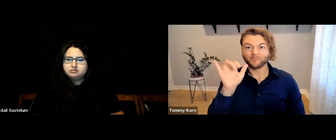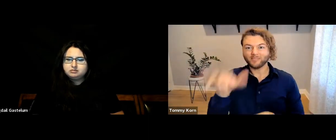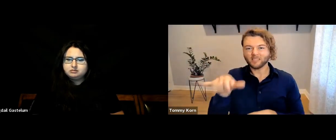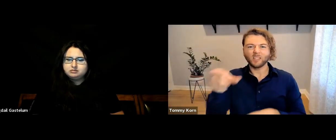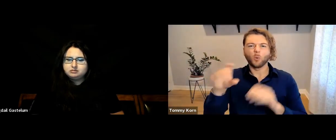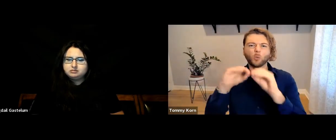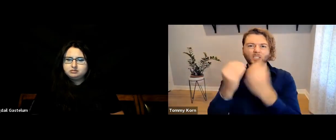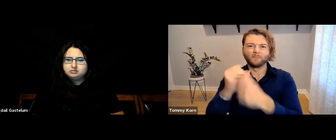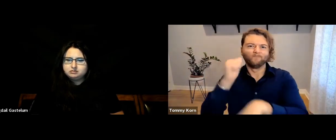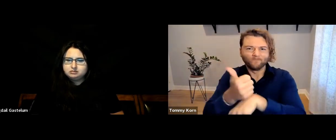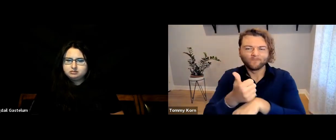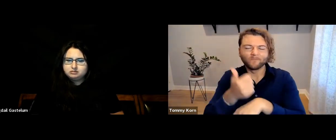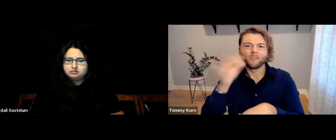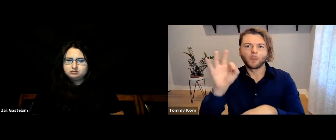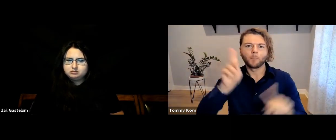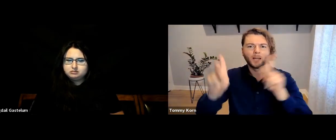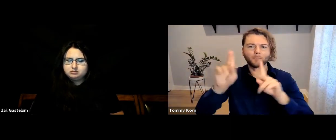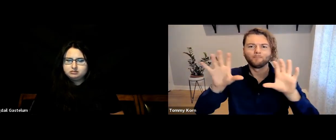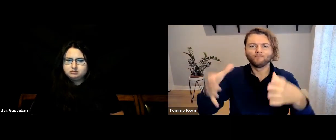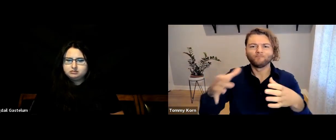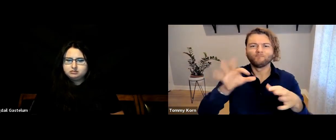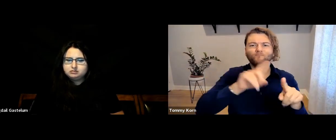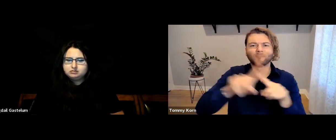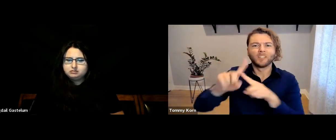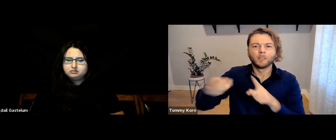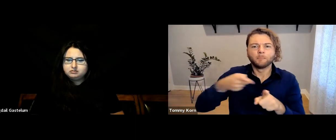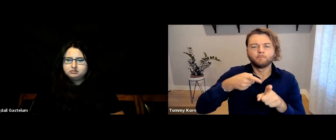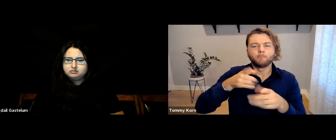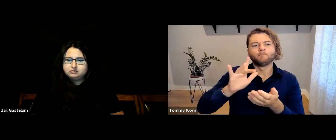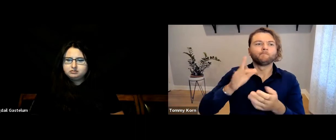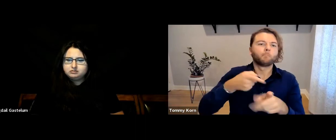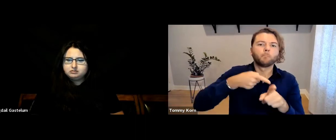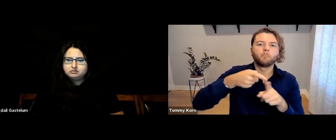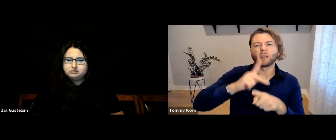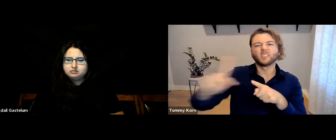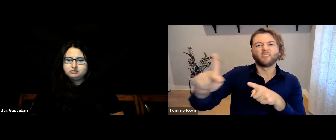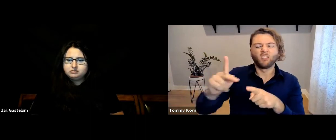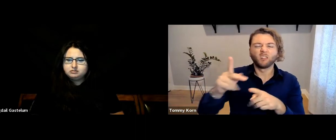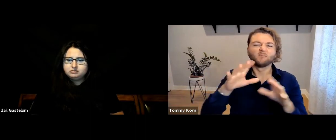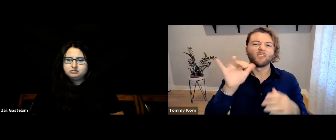LEAD-K is made up of various professionals,